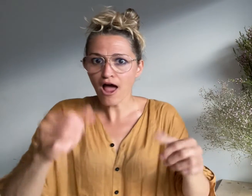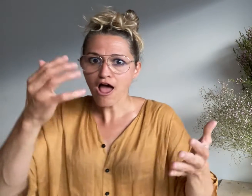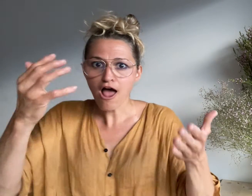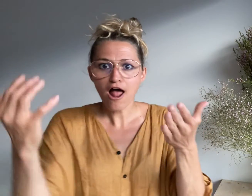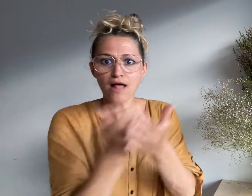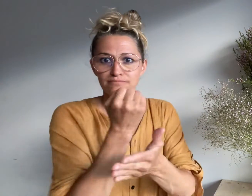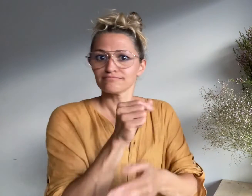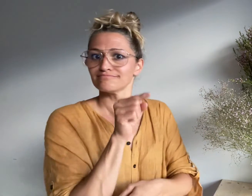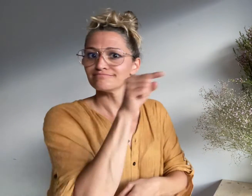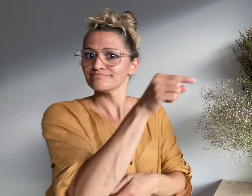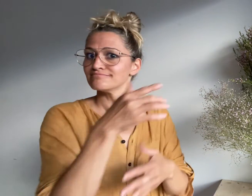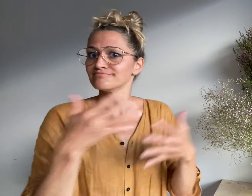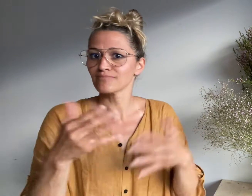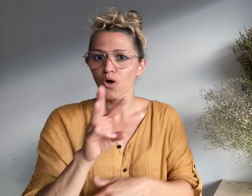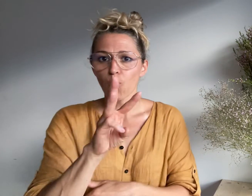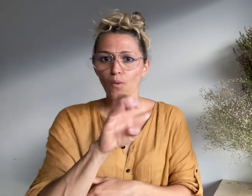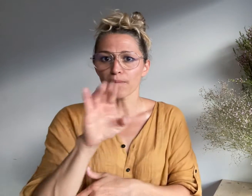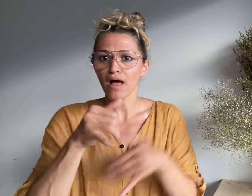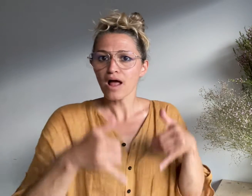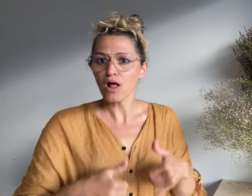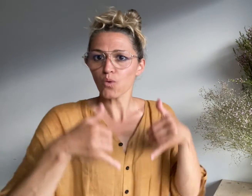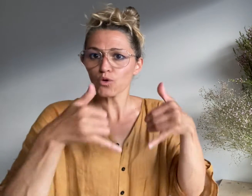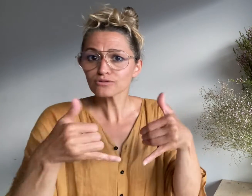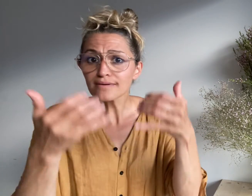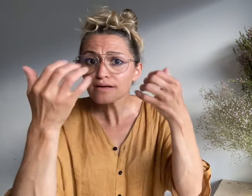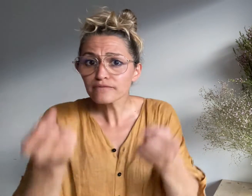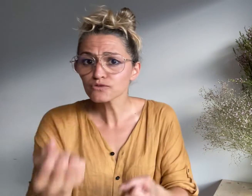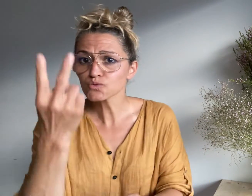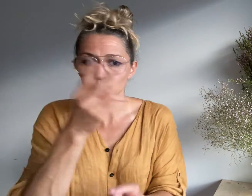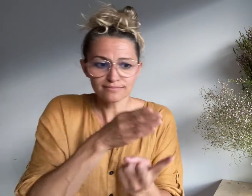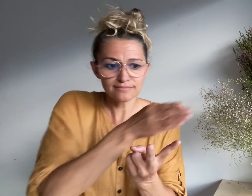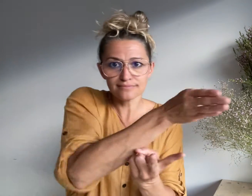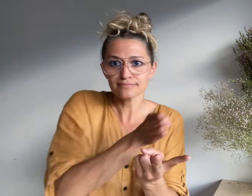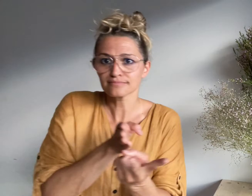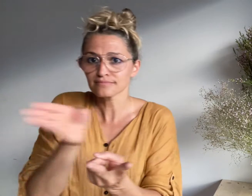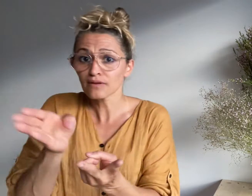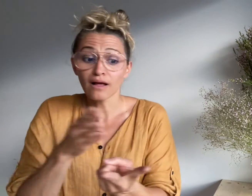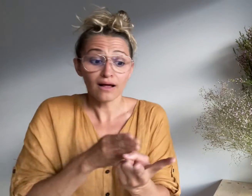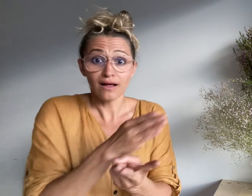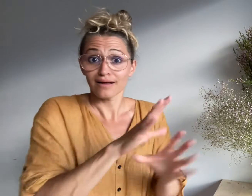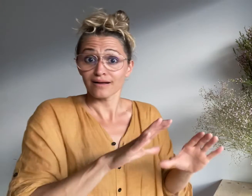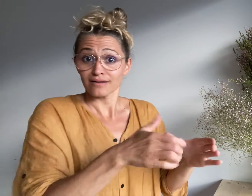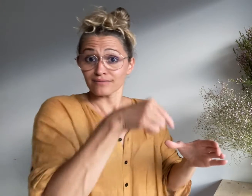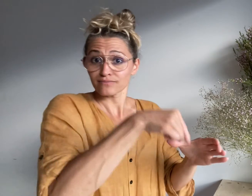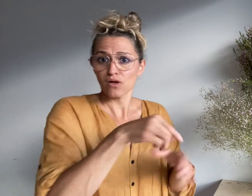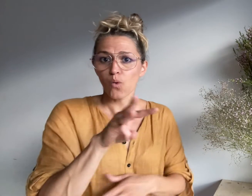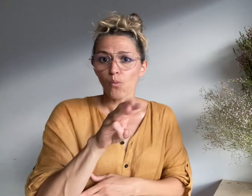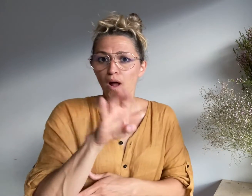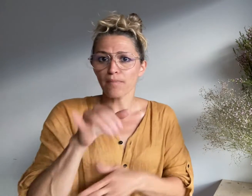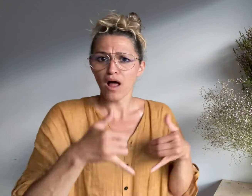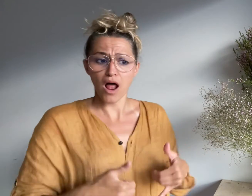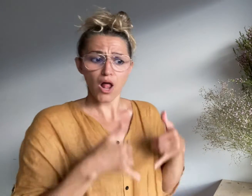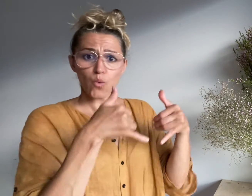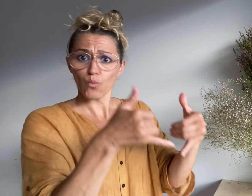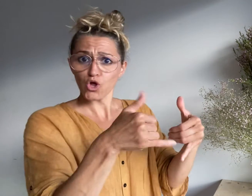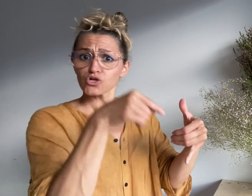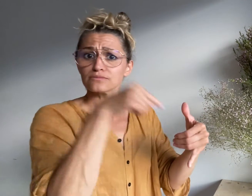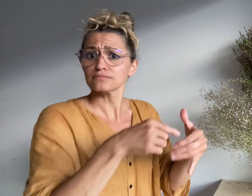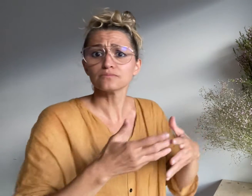in two categories. The two categories are: The Webby Award,